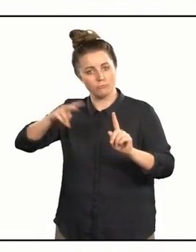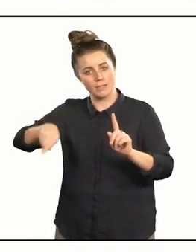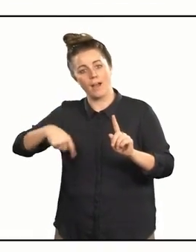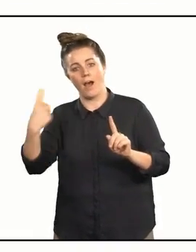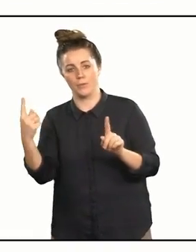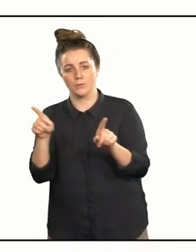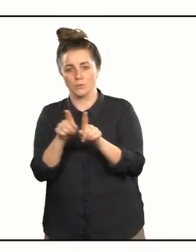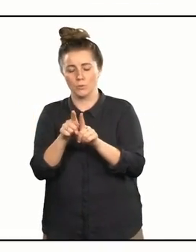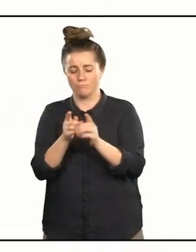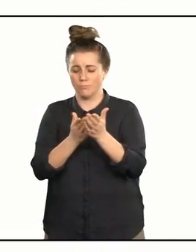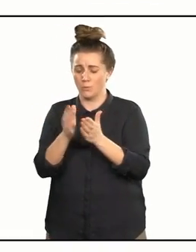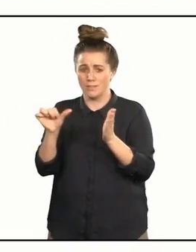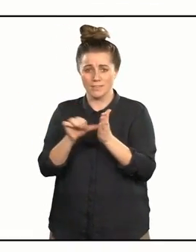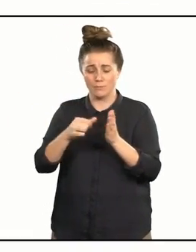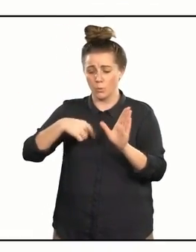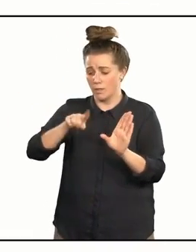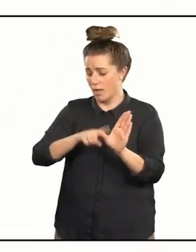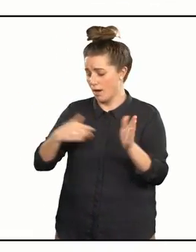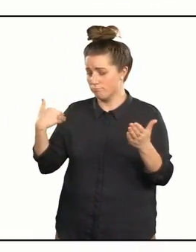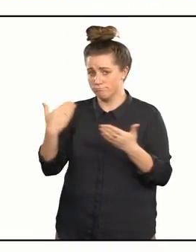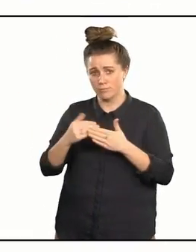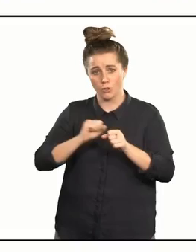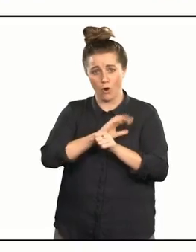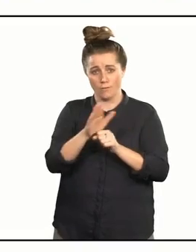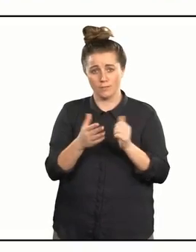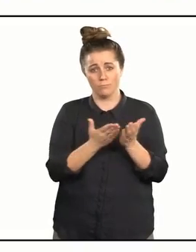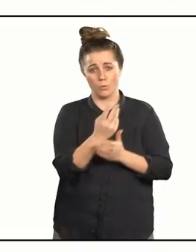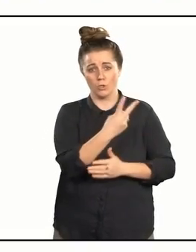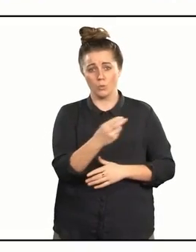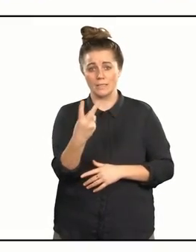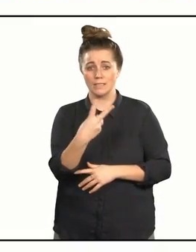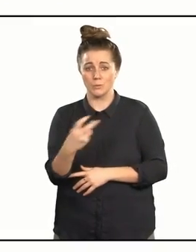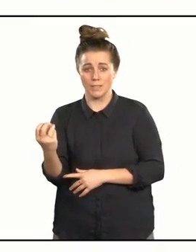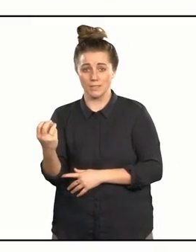others especially during this difficult time of COVID during 2020.